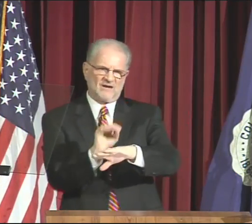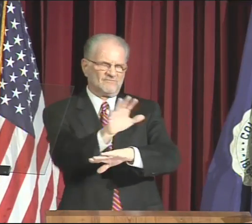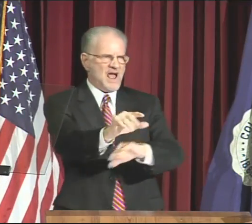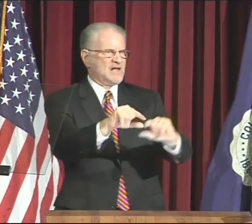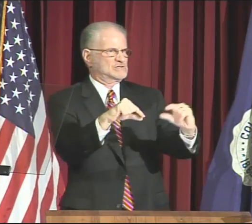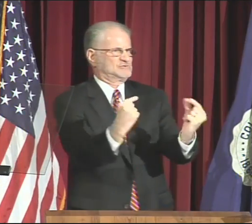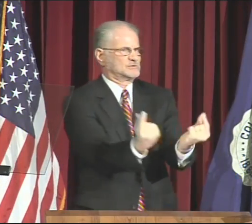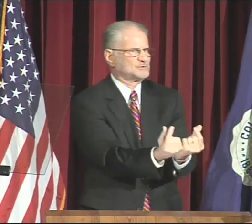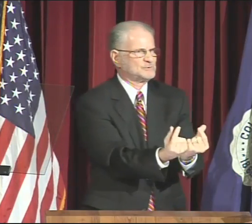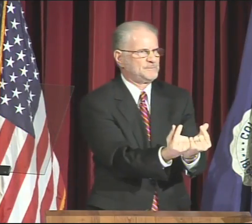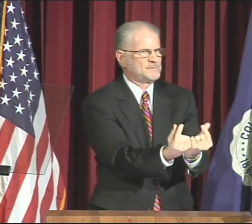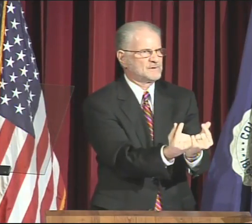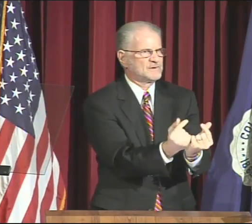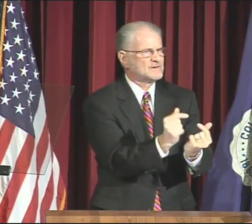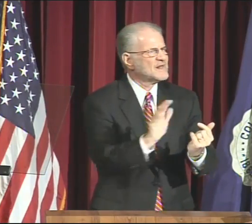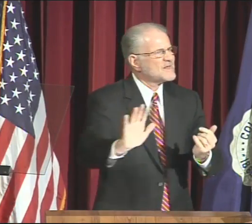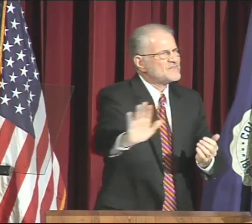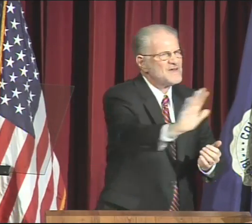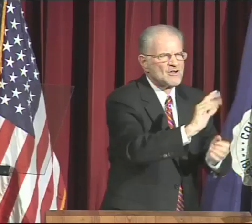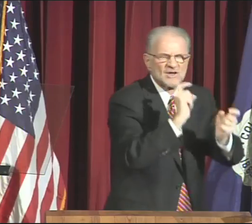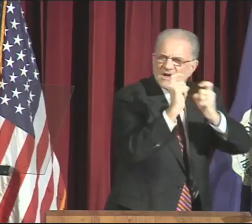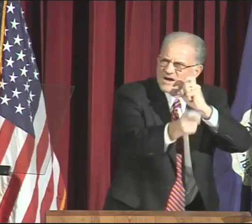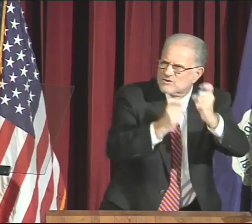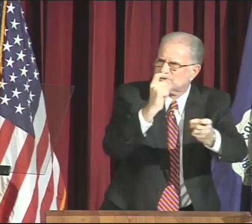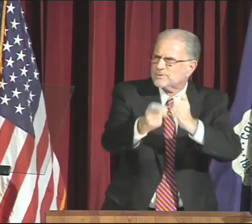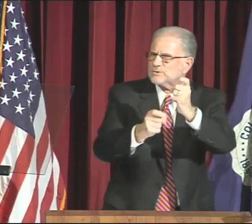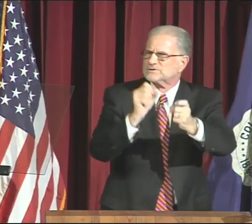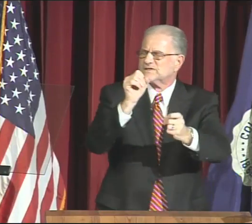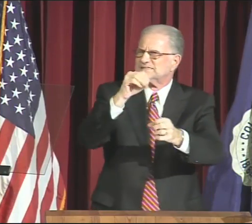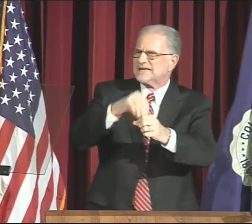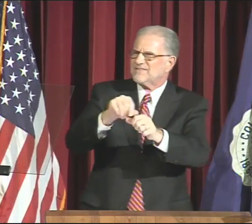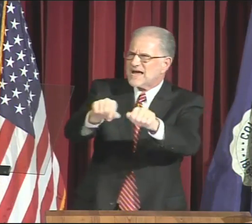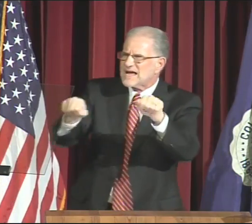Each group will become an advisory group.